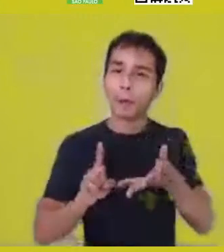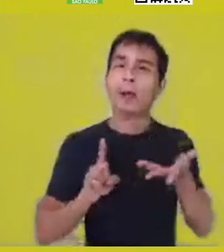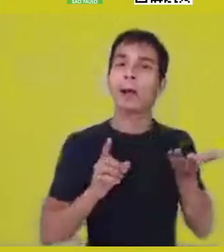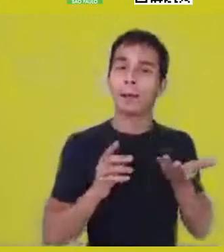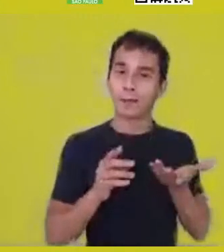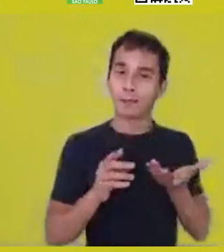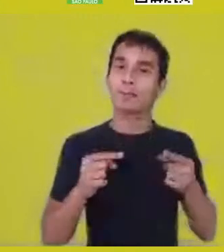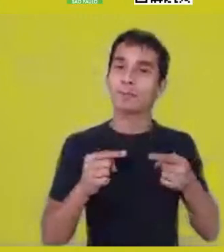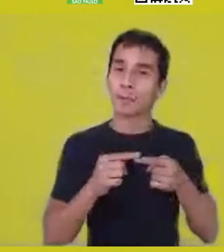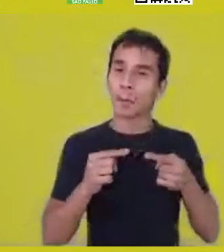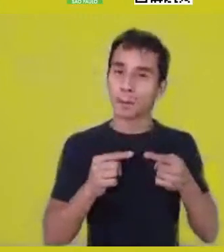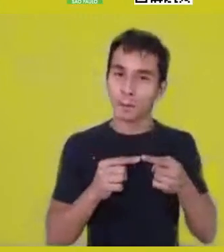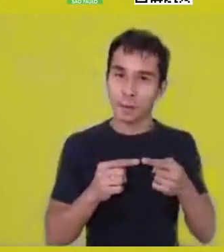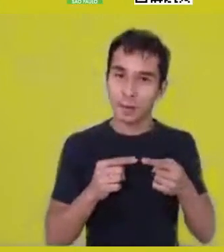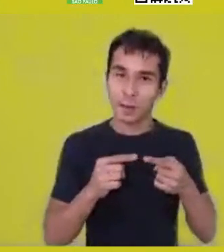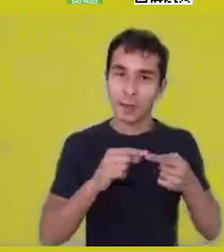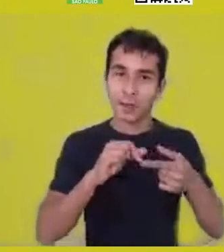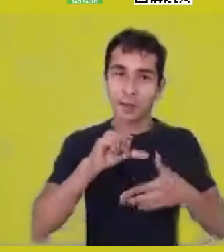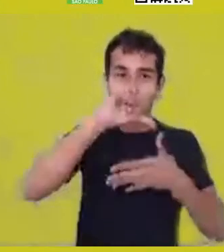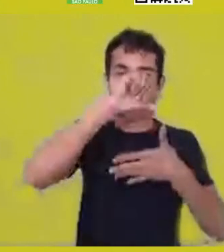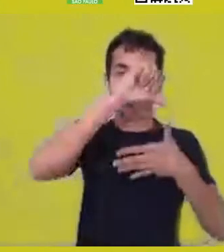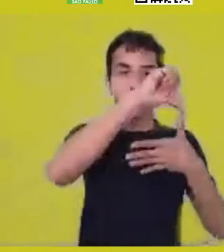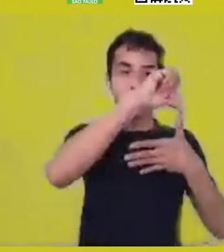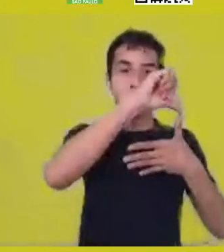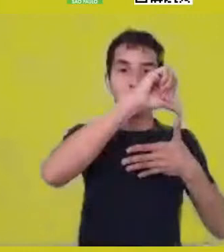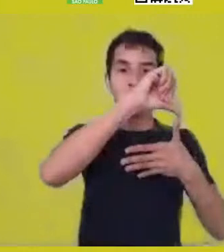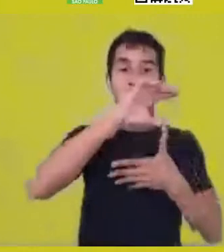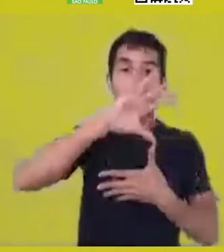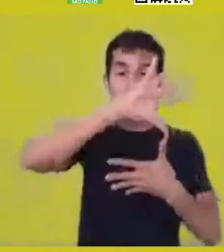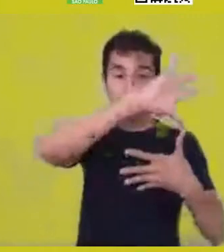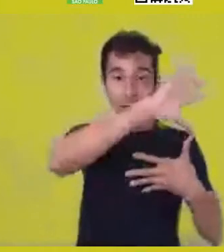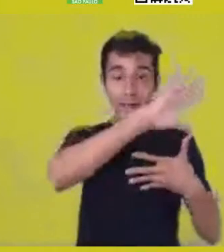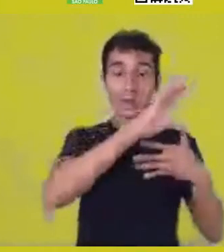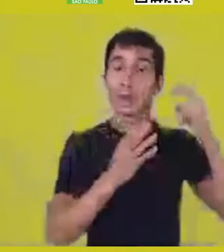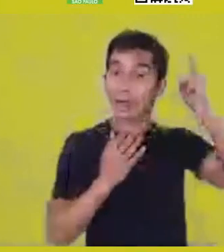and I thought this idea Katiúscia presented,